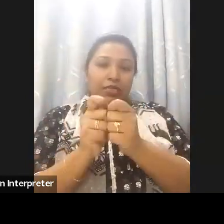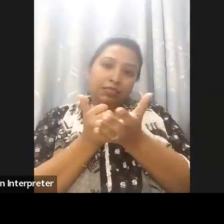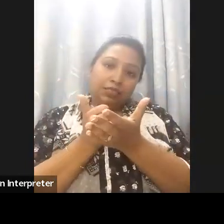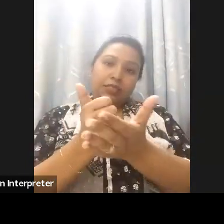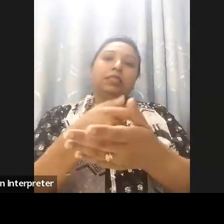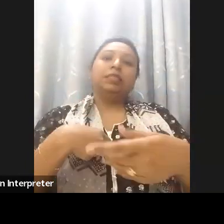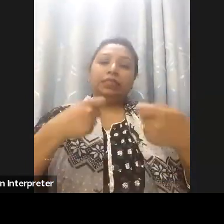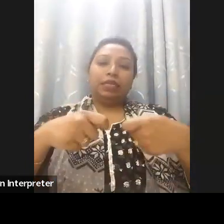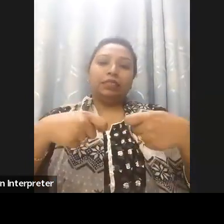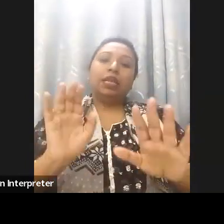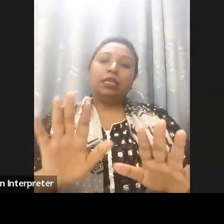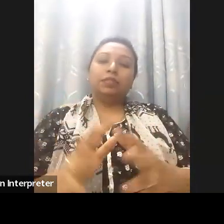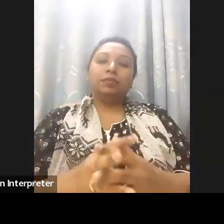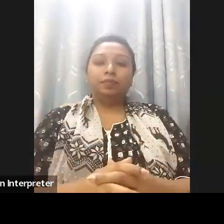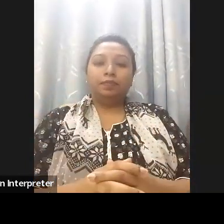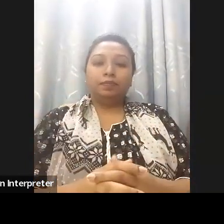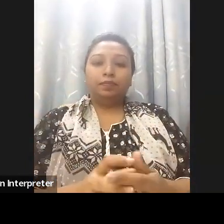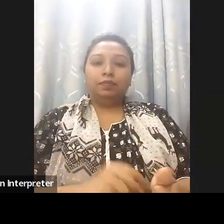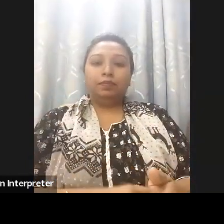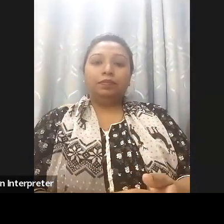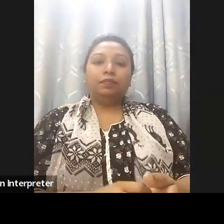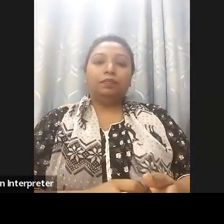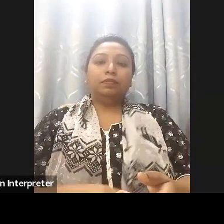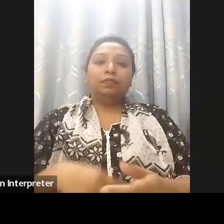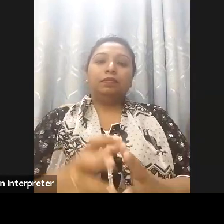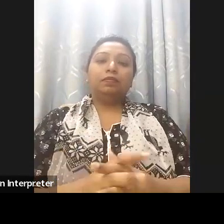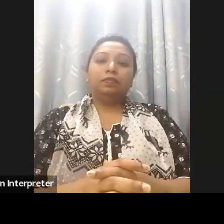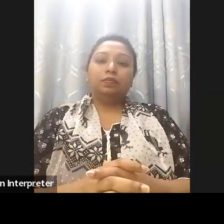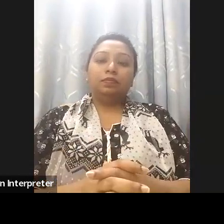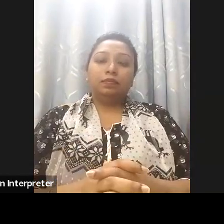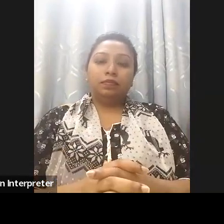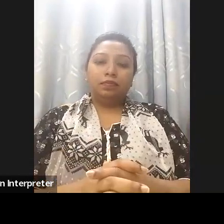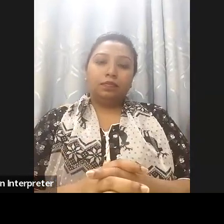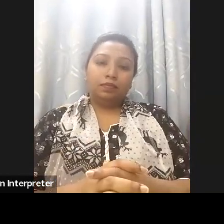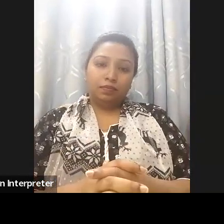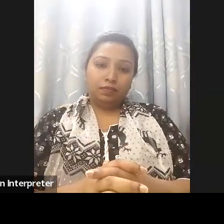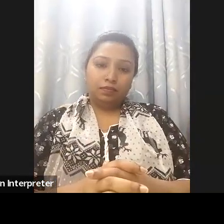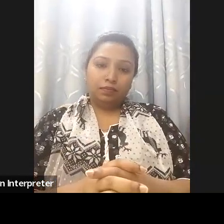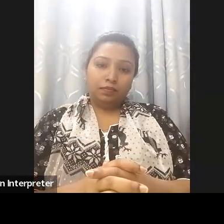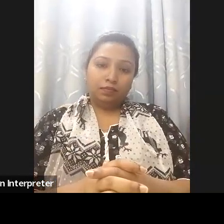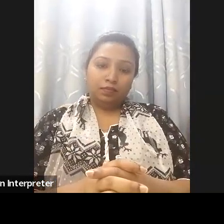I'm just skipping my presentation before going further discussions.